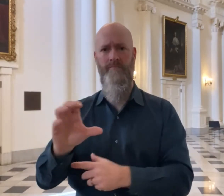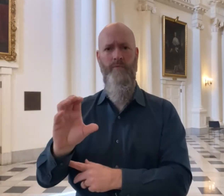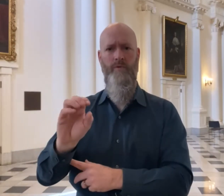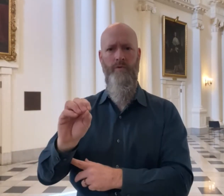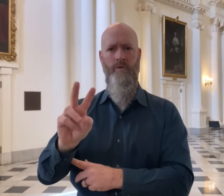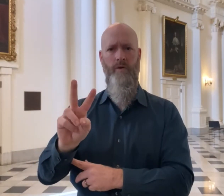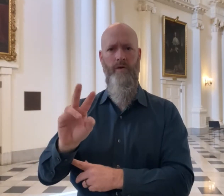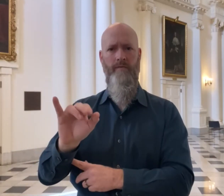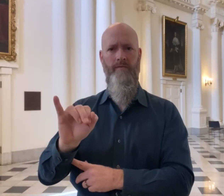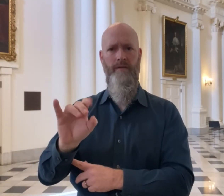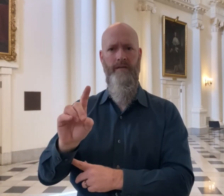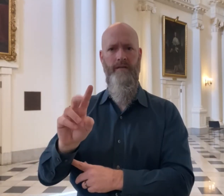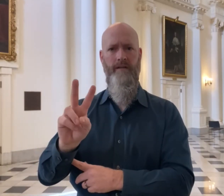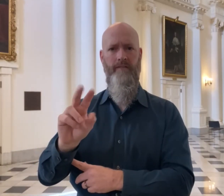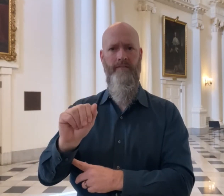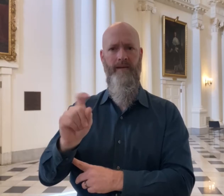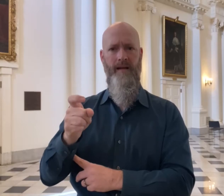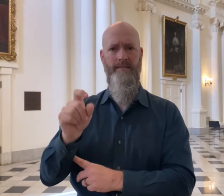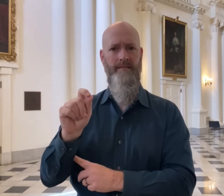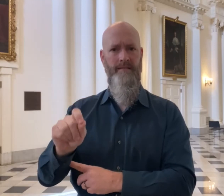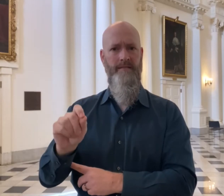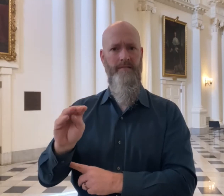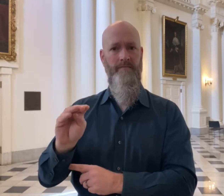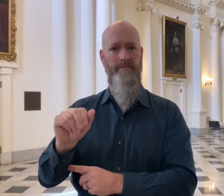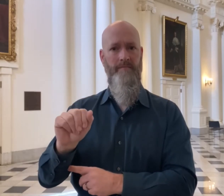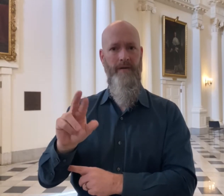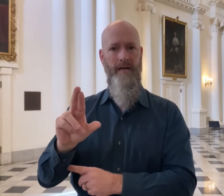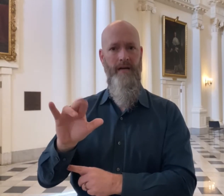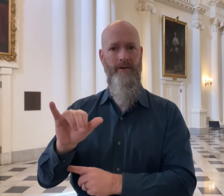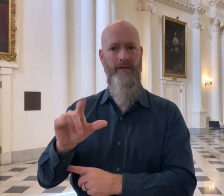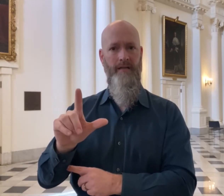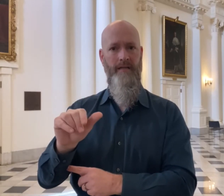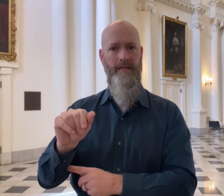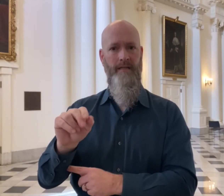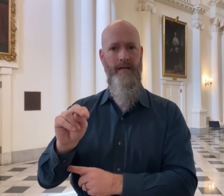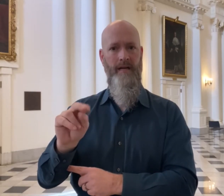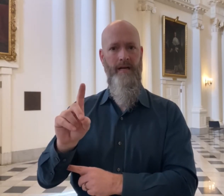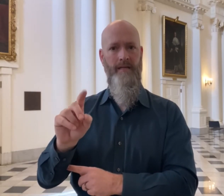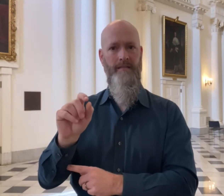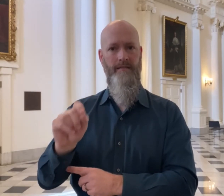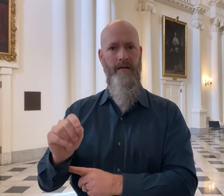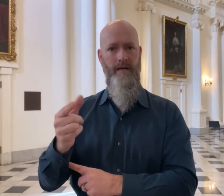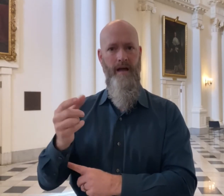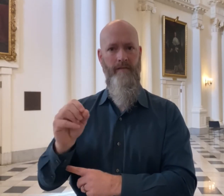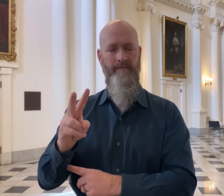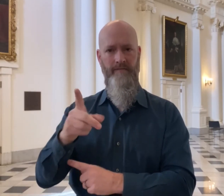COVIDvax.maryland.gov.